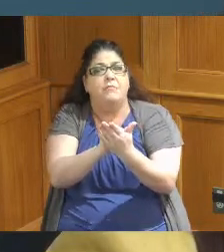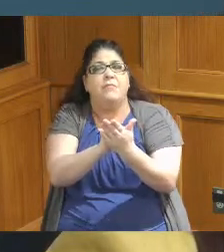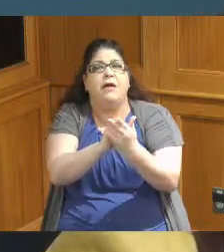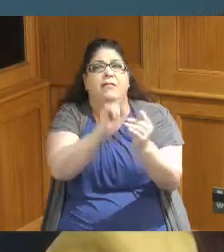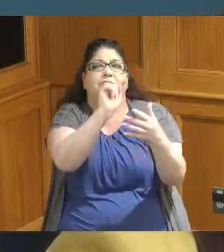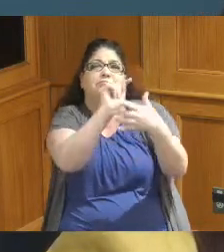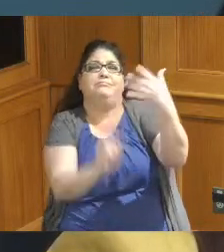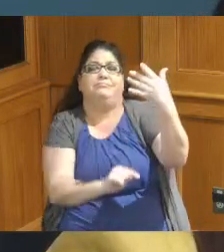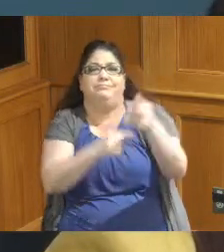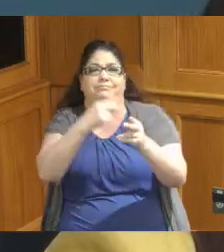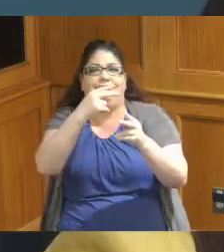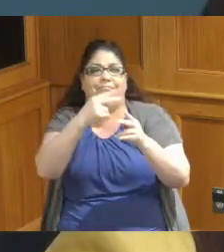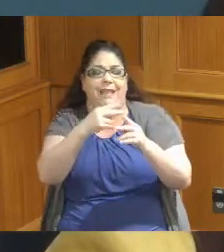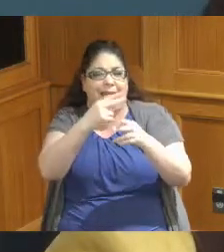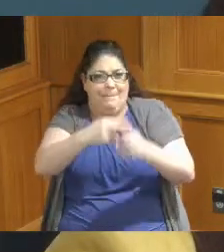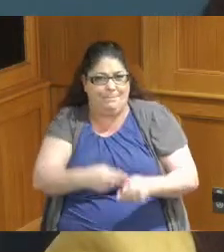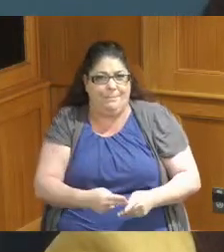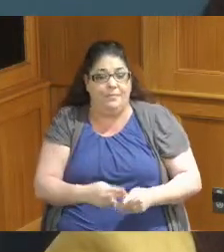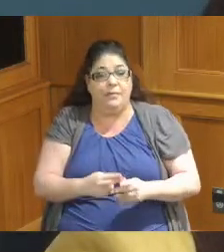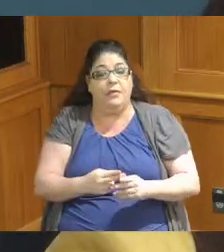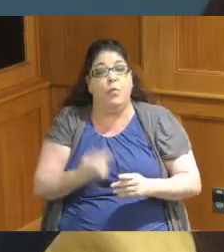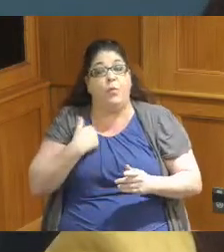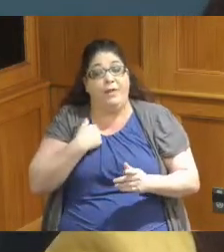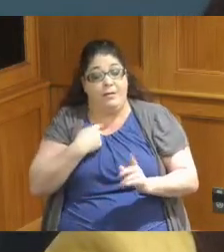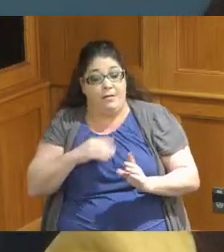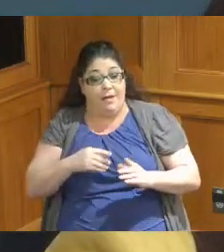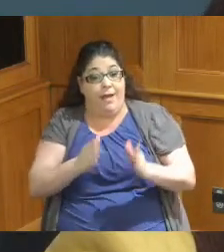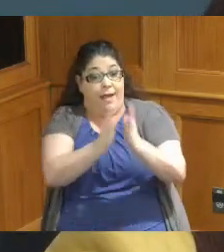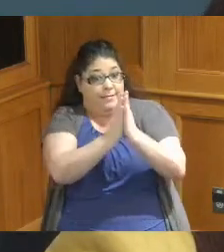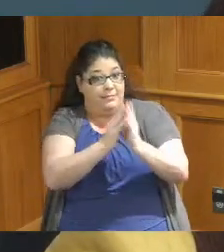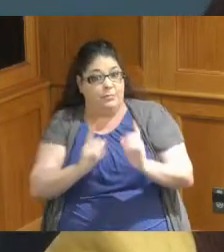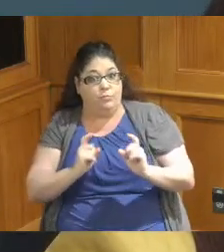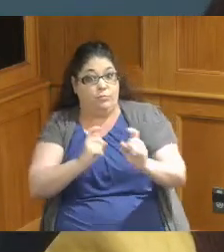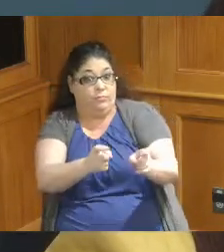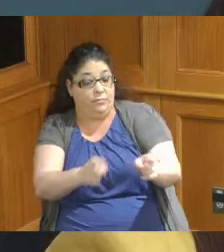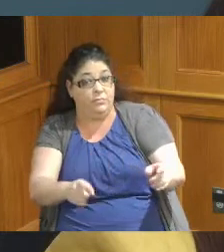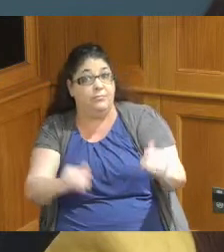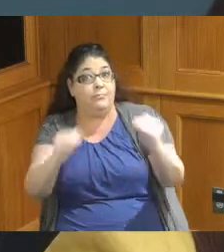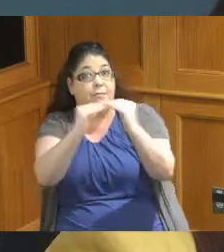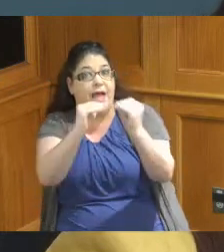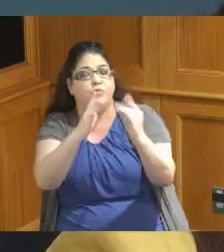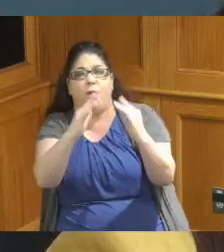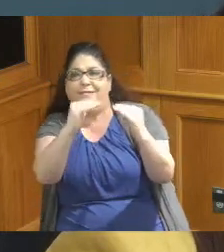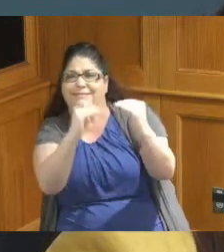they get what they asked for or do we have to decrease some of it or what